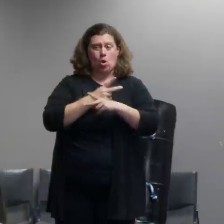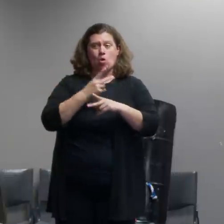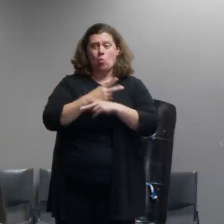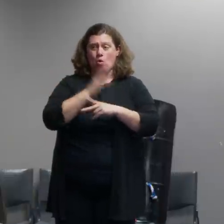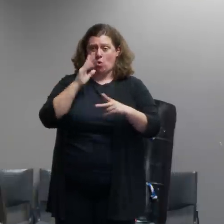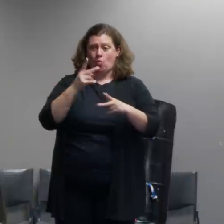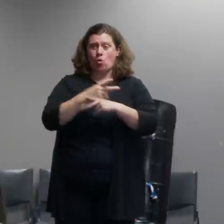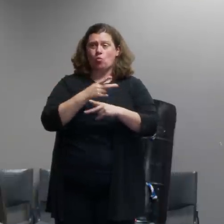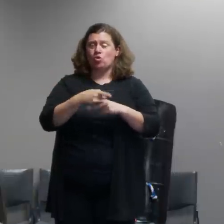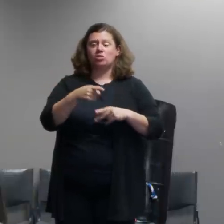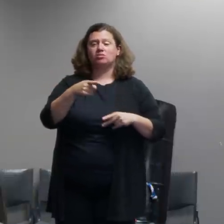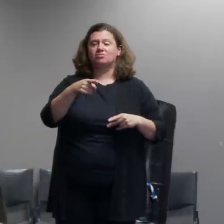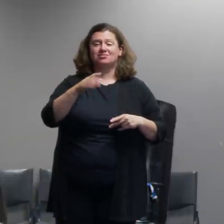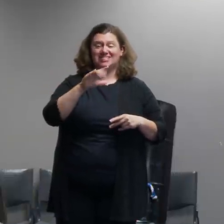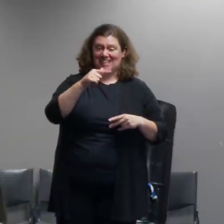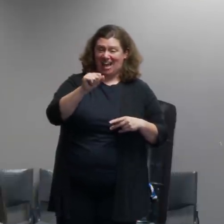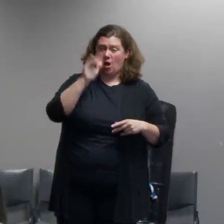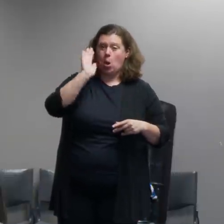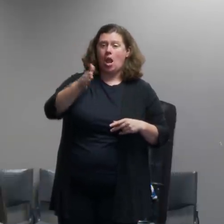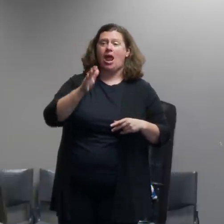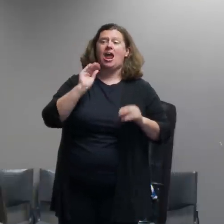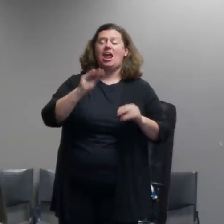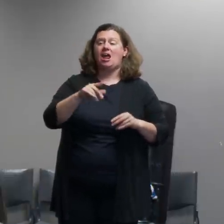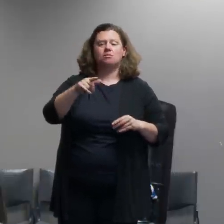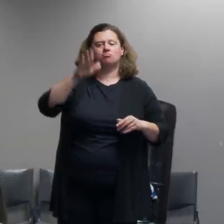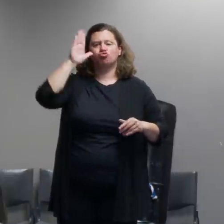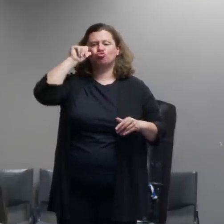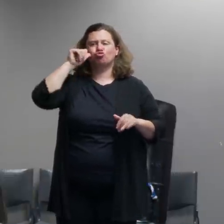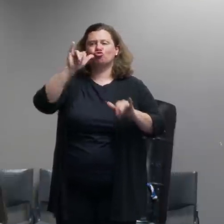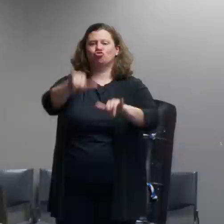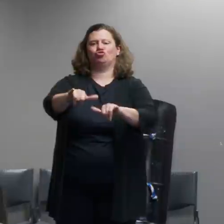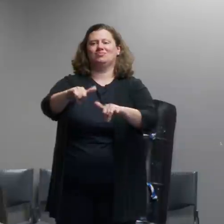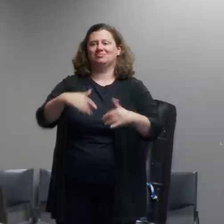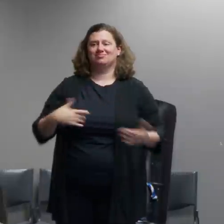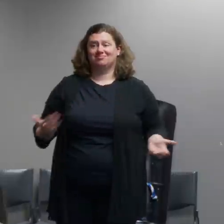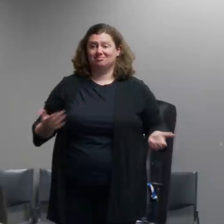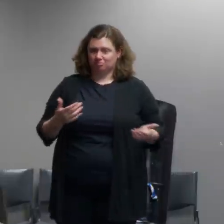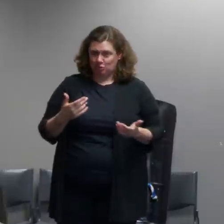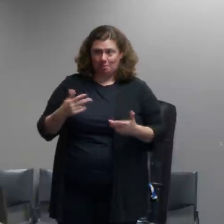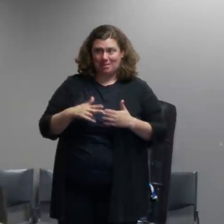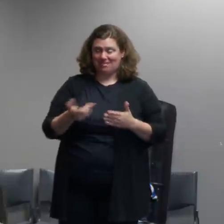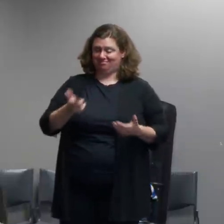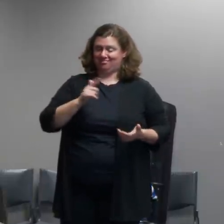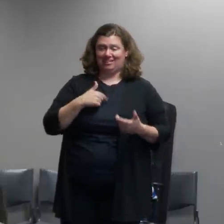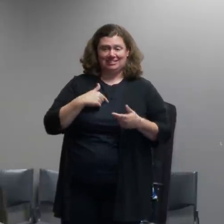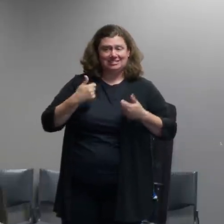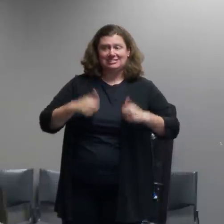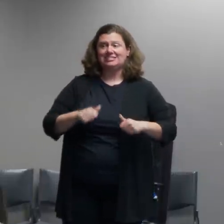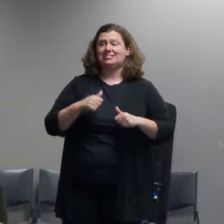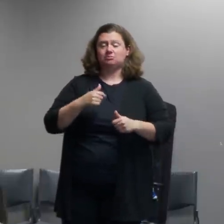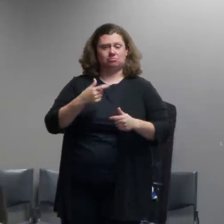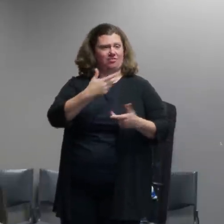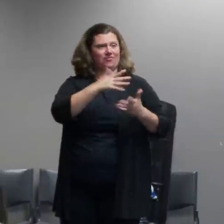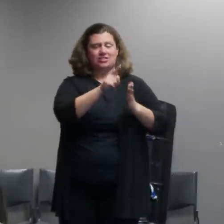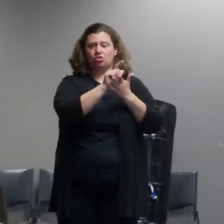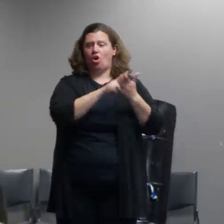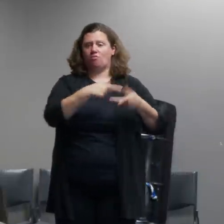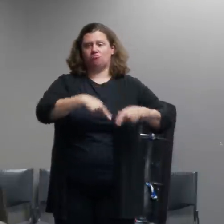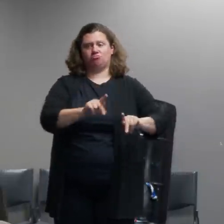anyway um by that point we have the authority under oregon law and the city code to disperse the crowd based on what we're